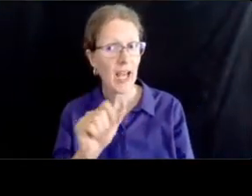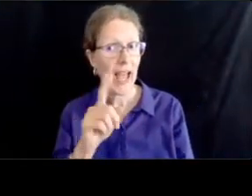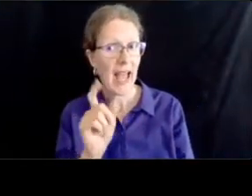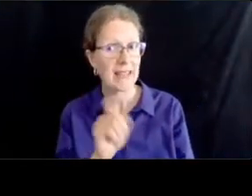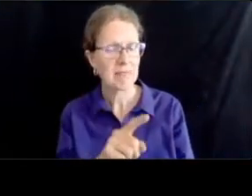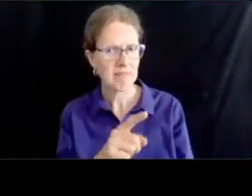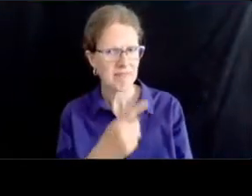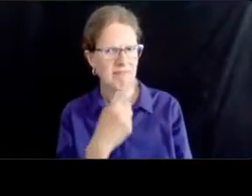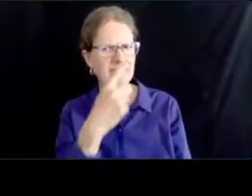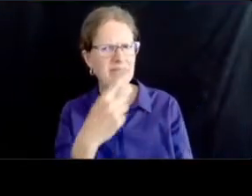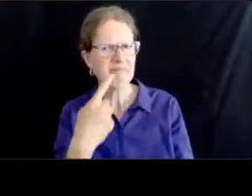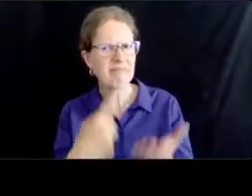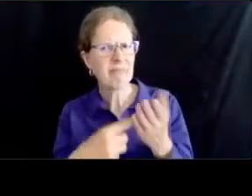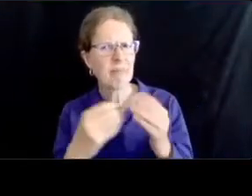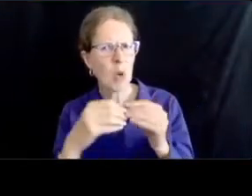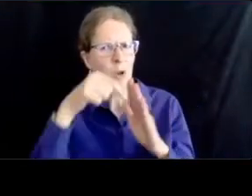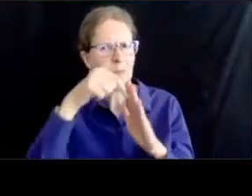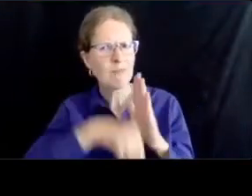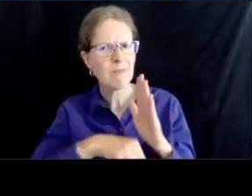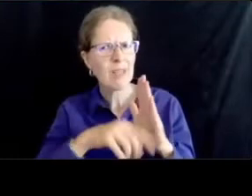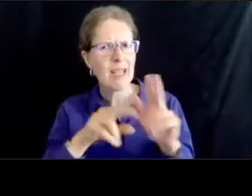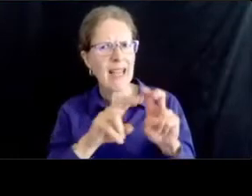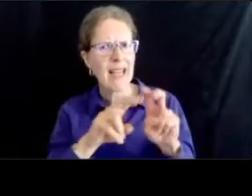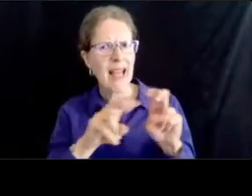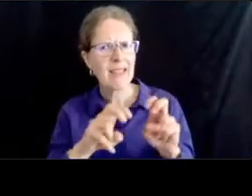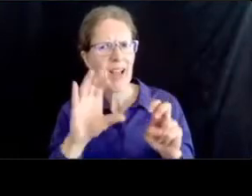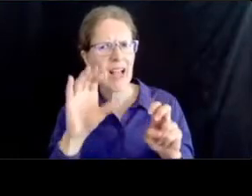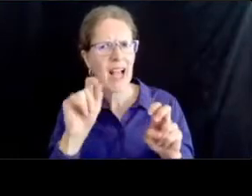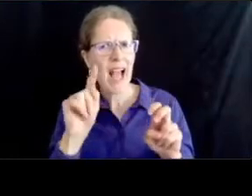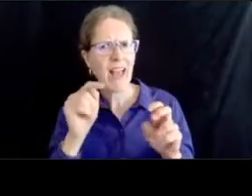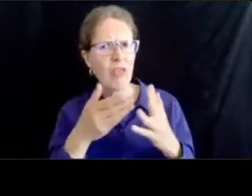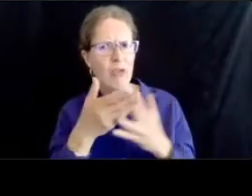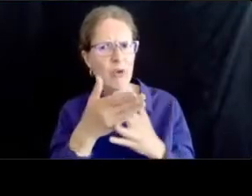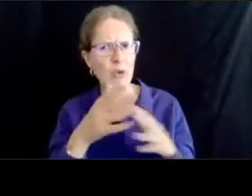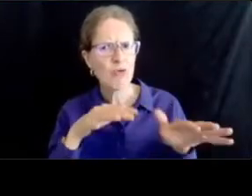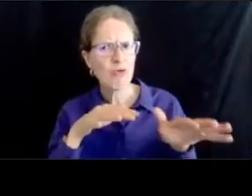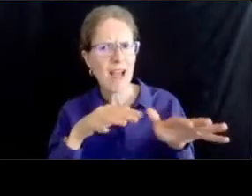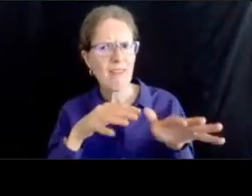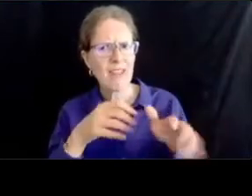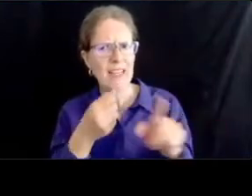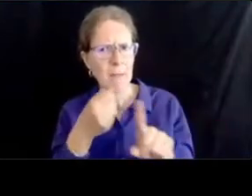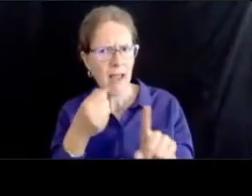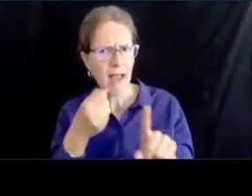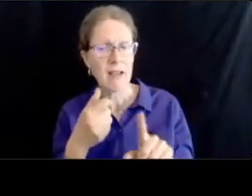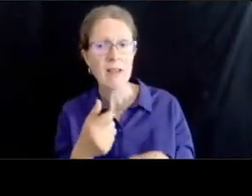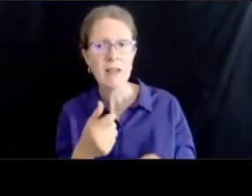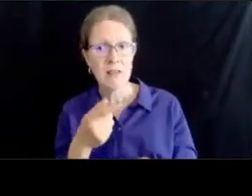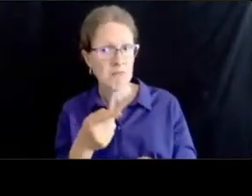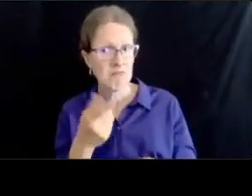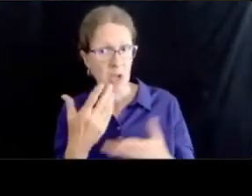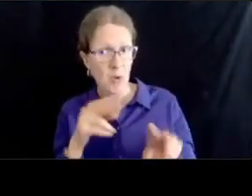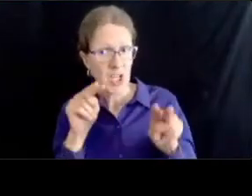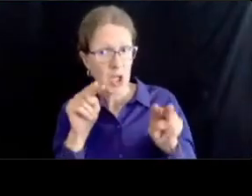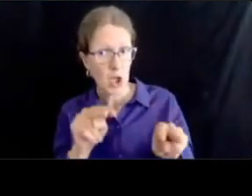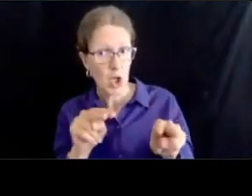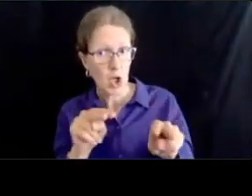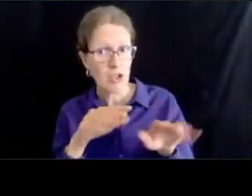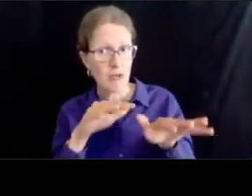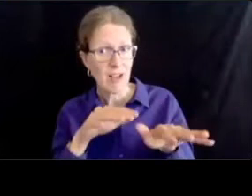through traffic impacts from these changes and have you looked at potential traffic impacts north of chevy chase circle maryland side